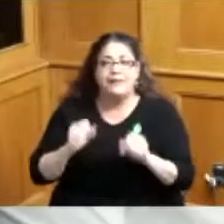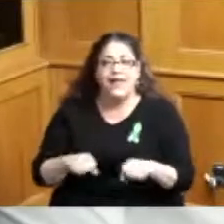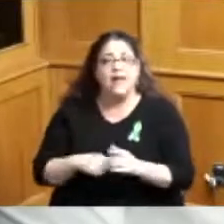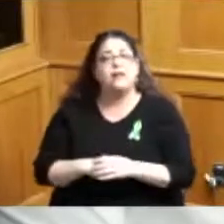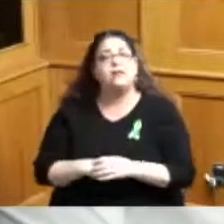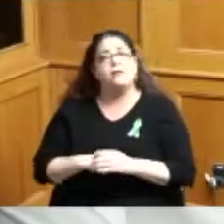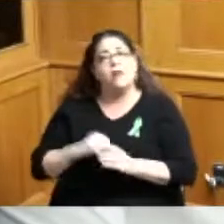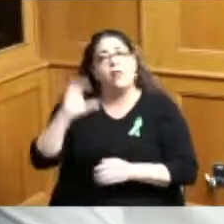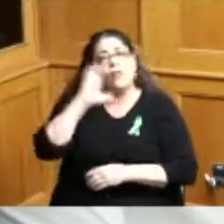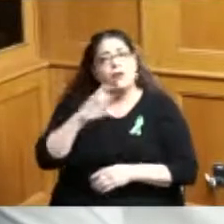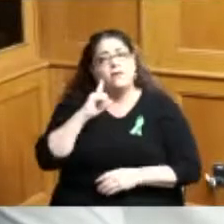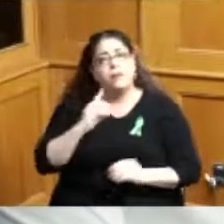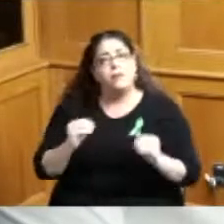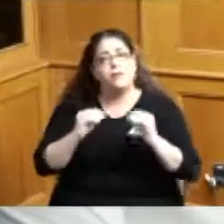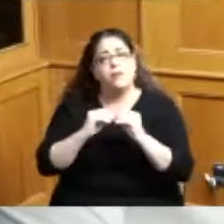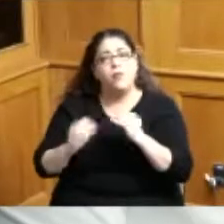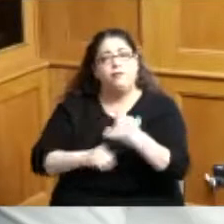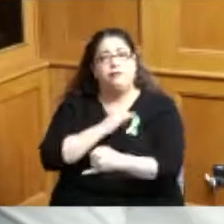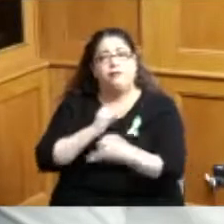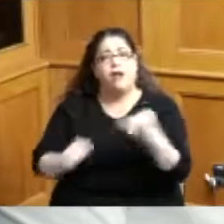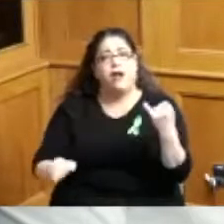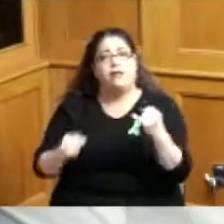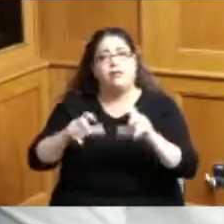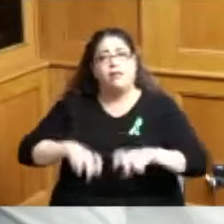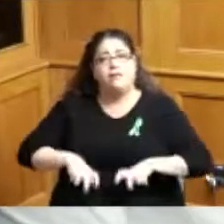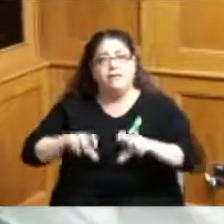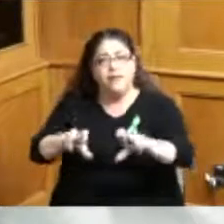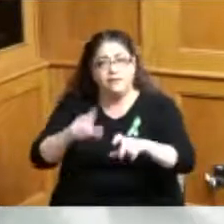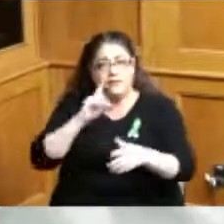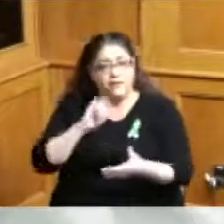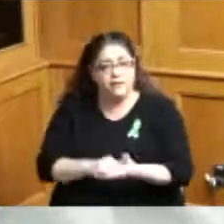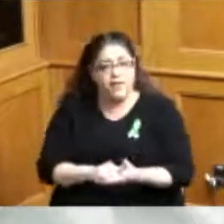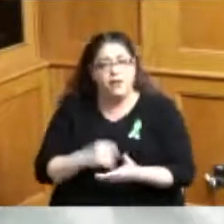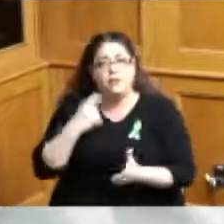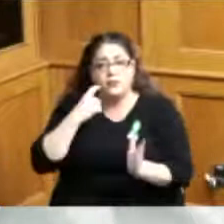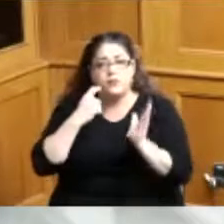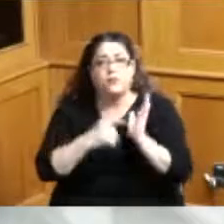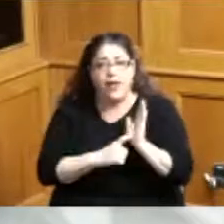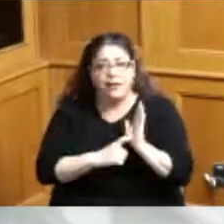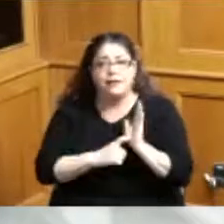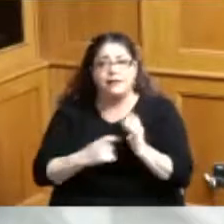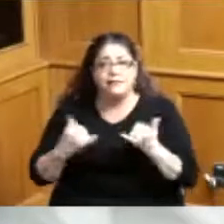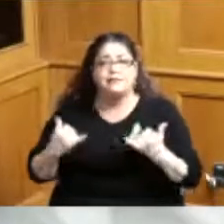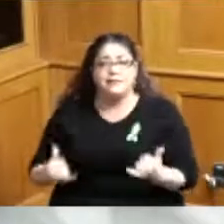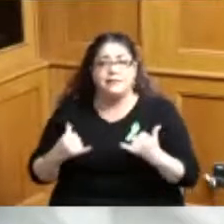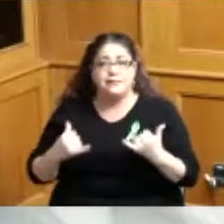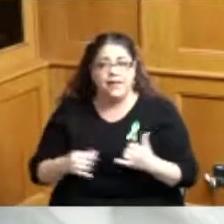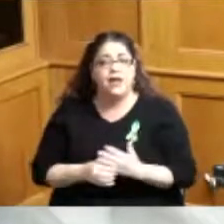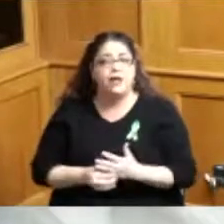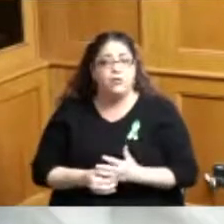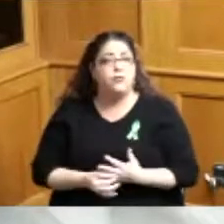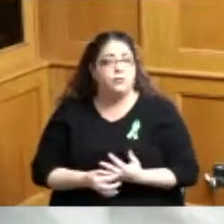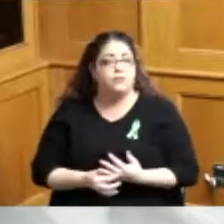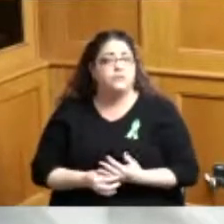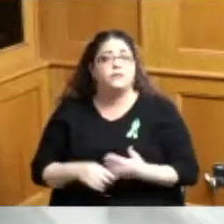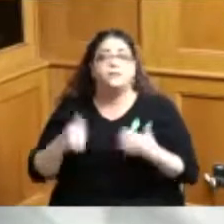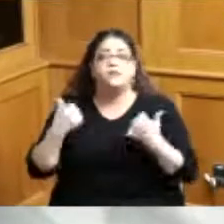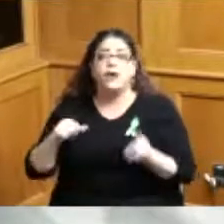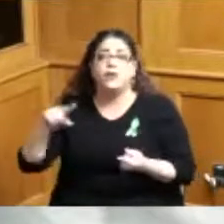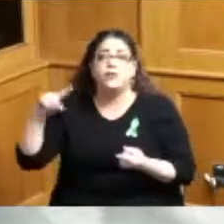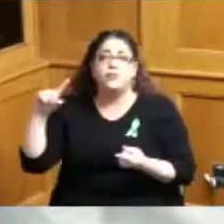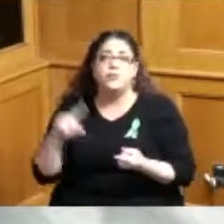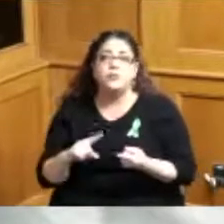and one of the things that we recognize then and also now is the issue of trying to reduce teen